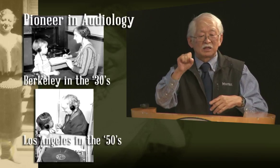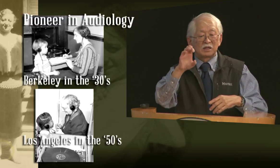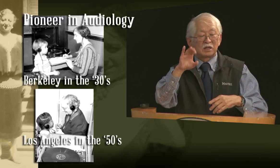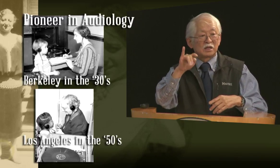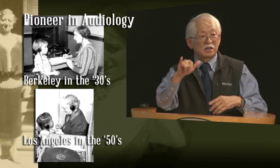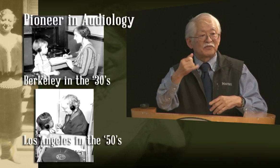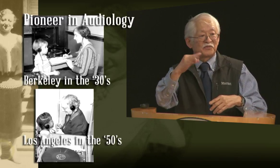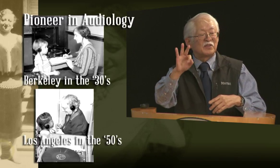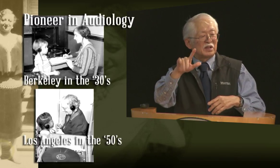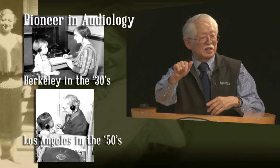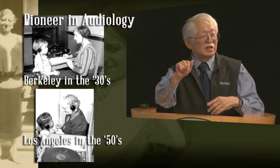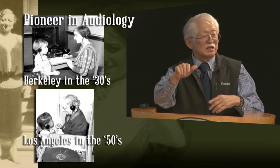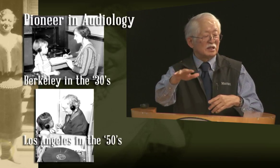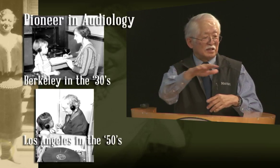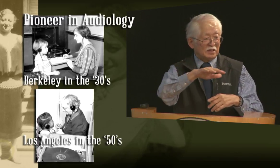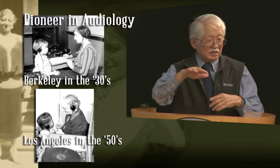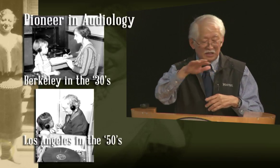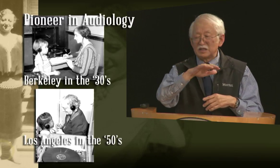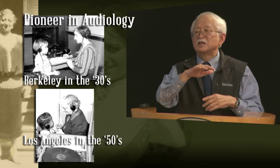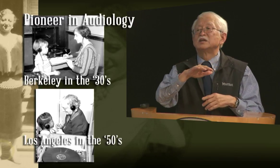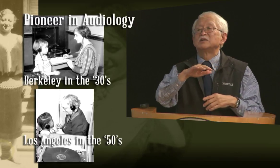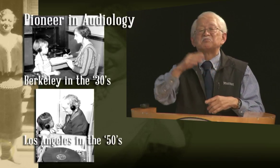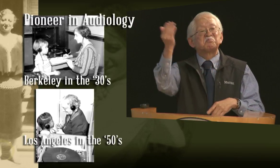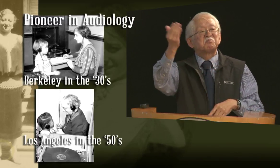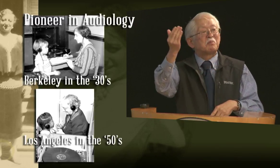Hearing Society of Los Angeles,